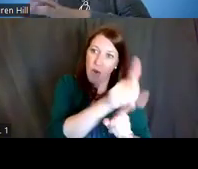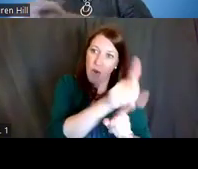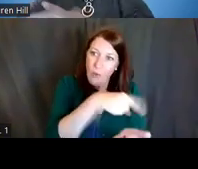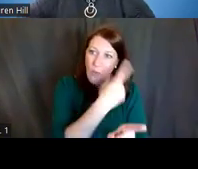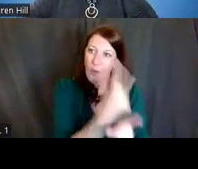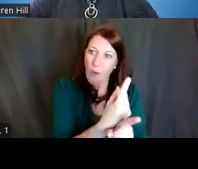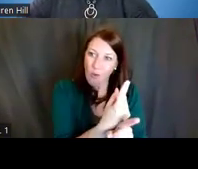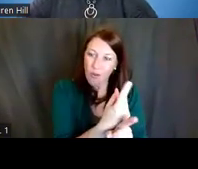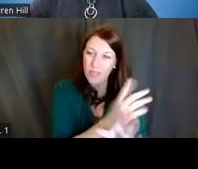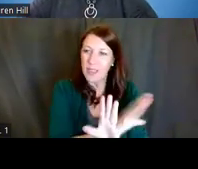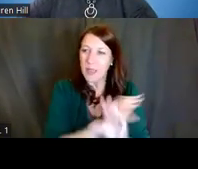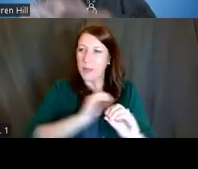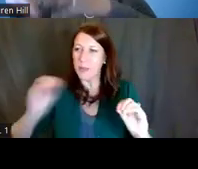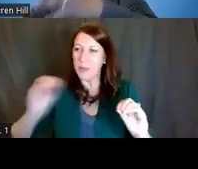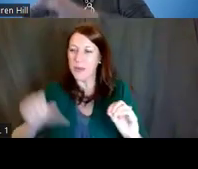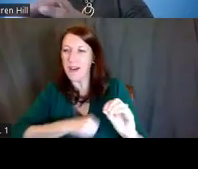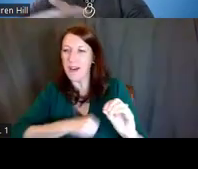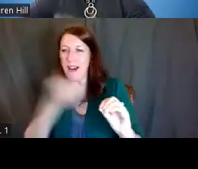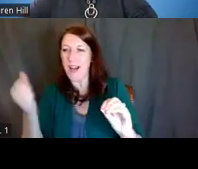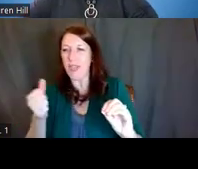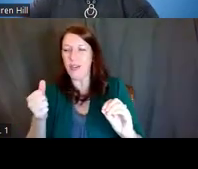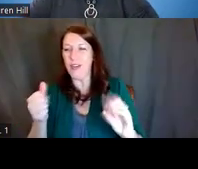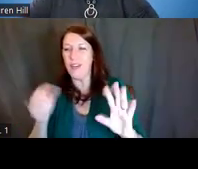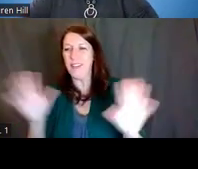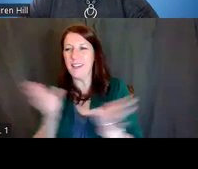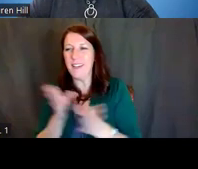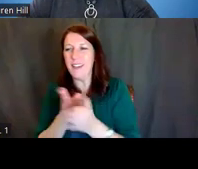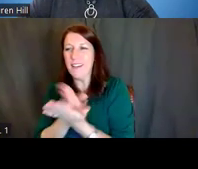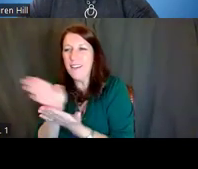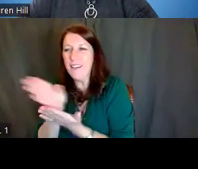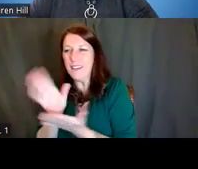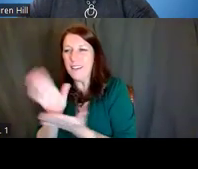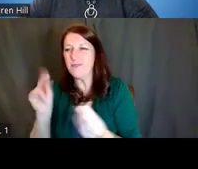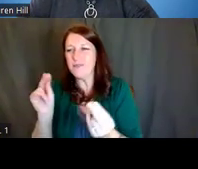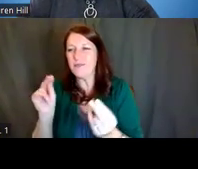and none of your mentors in another area in which you want training.